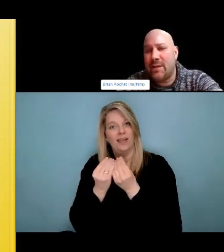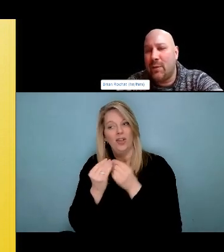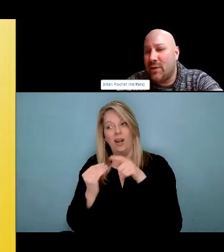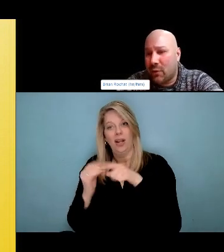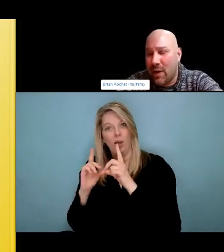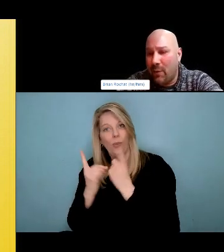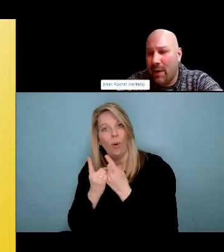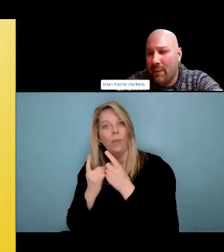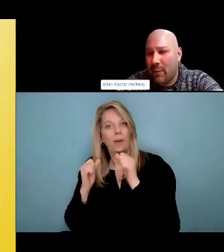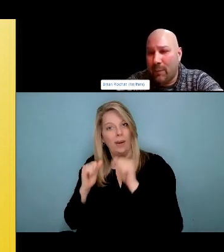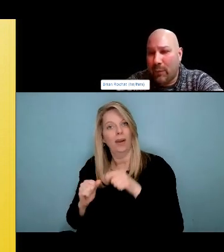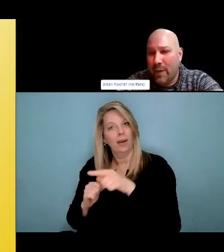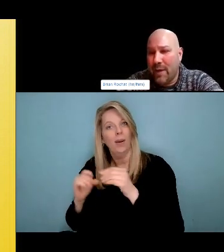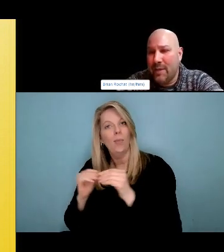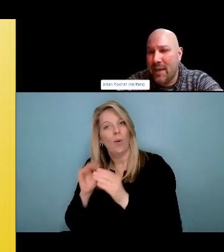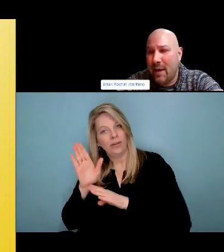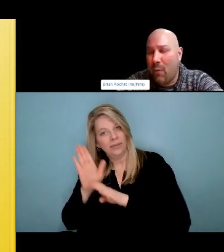And I am now a member of the Wewokai Nation through my grandmother's lineage.